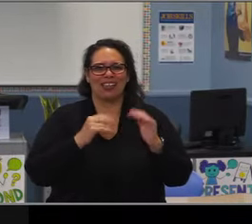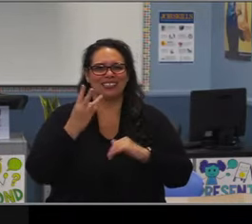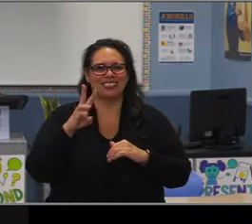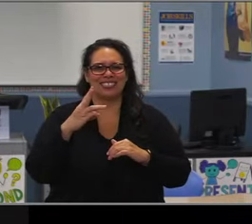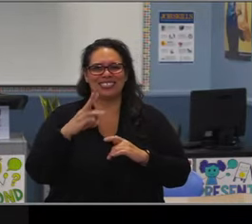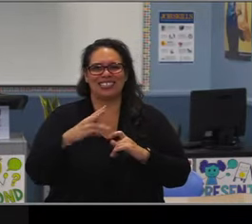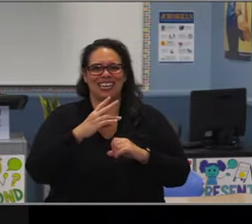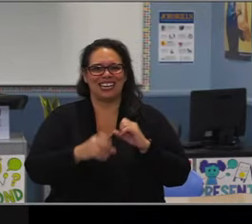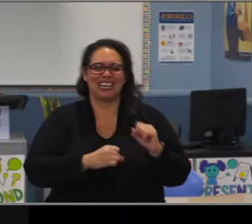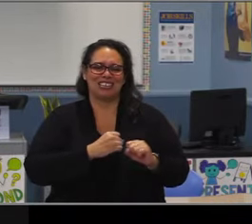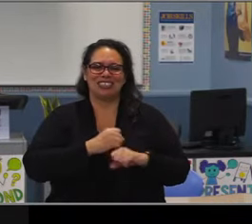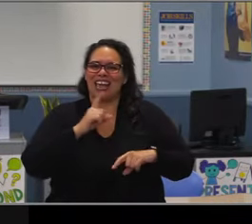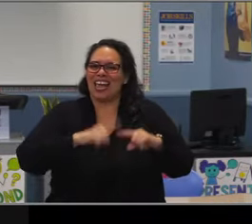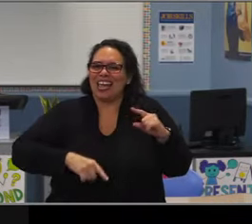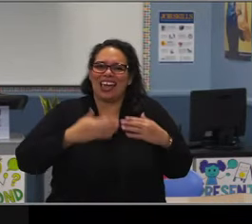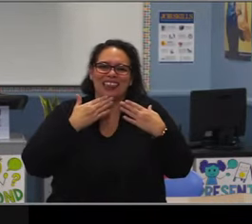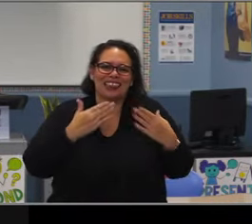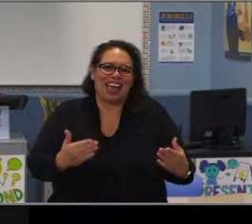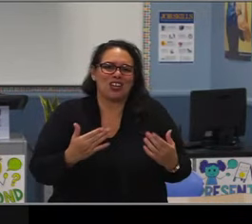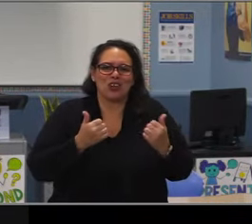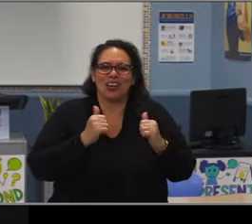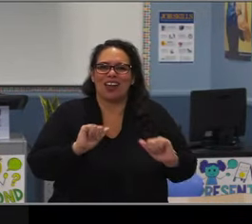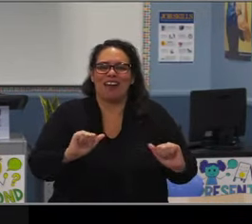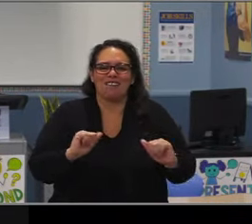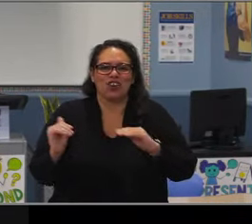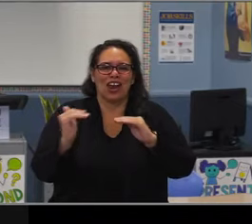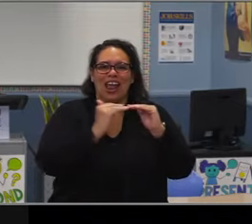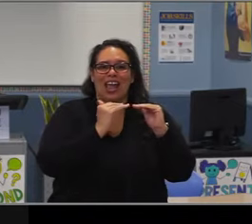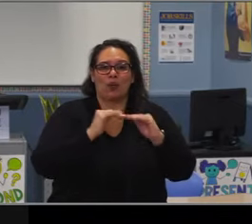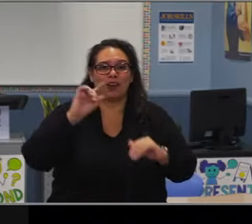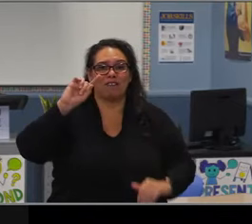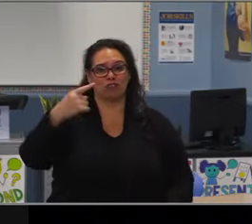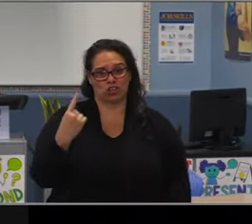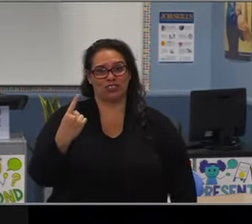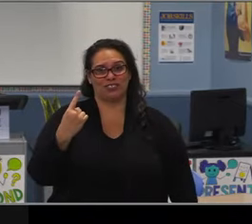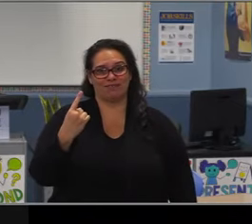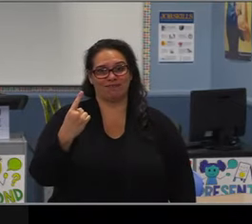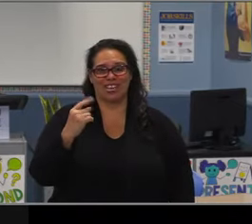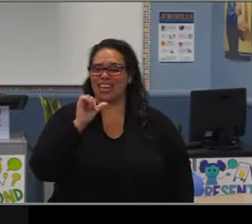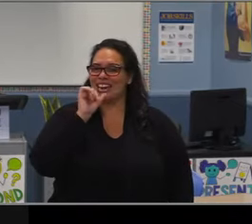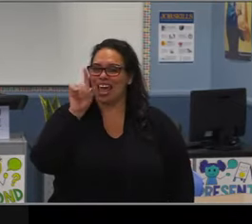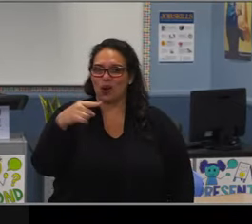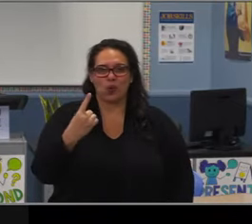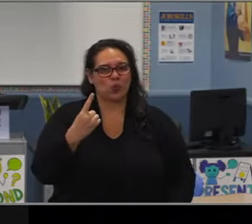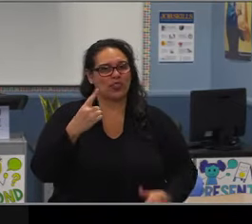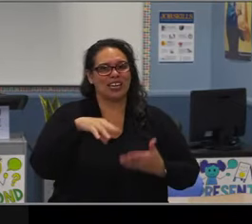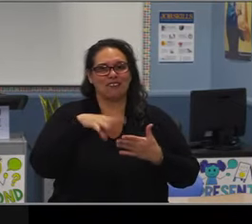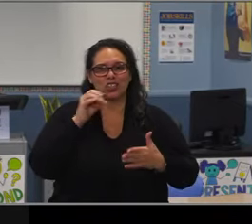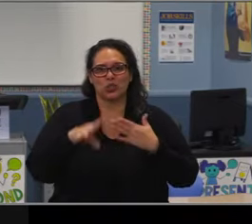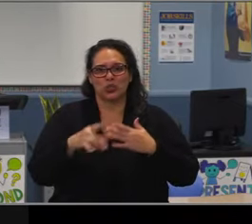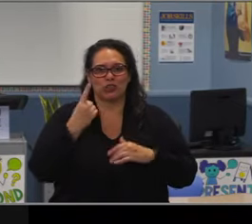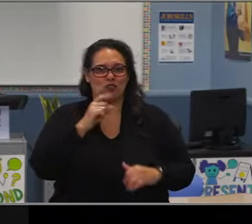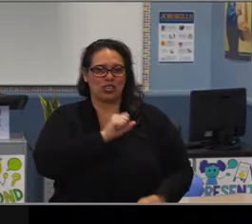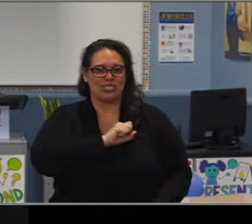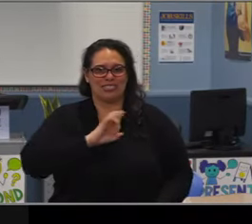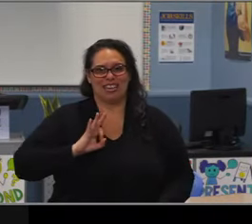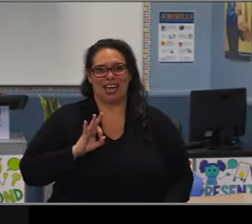Congratulations Dr. Williams on your retirement. I just wanna thank you for being such a great board member as principal at Burnett elementary now, Smith,